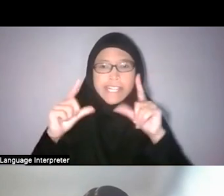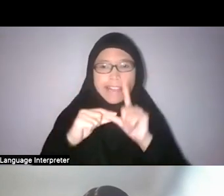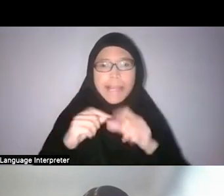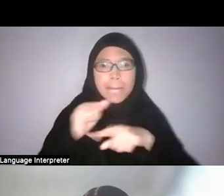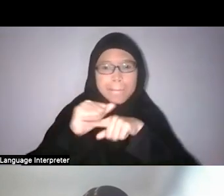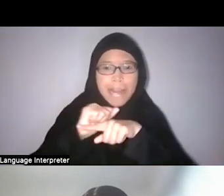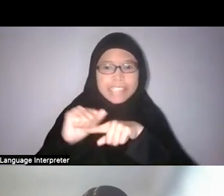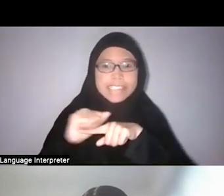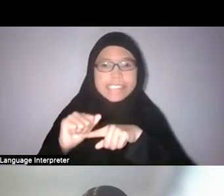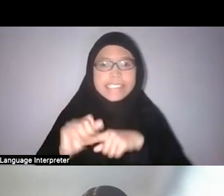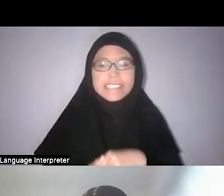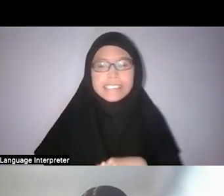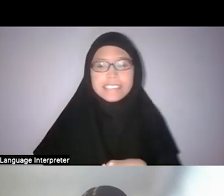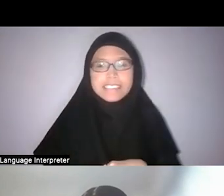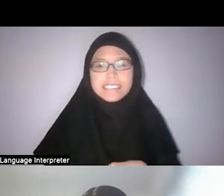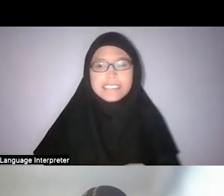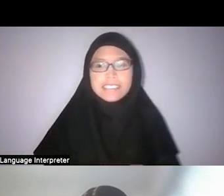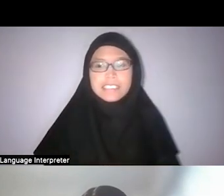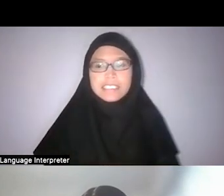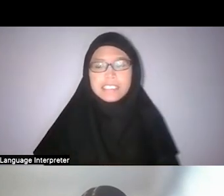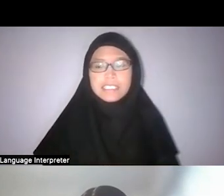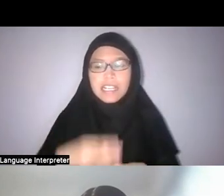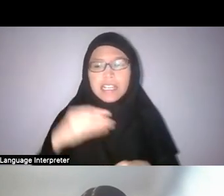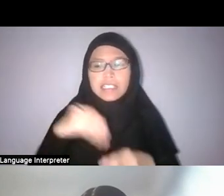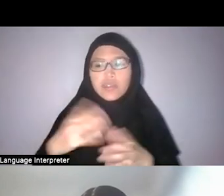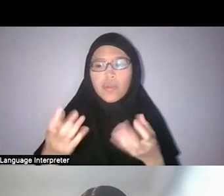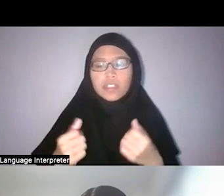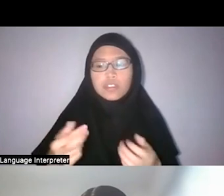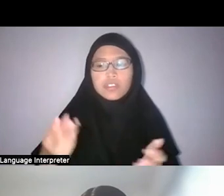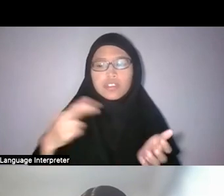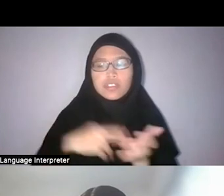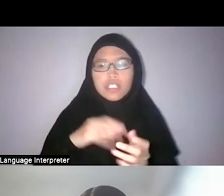In wanting to reorient our attention back to that,